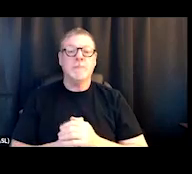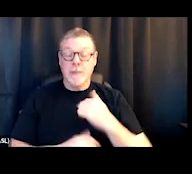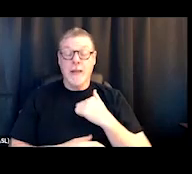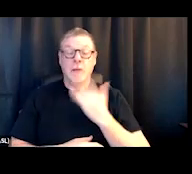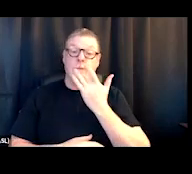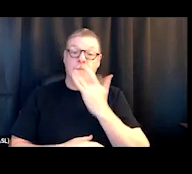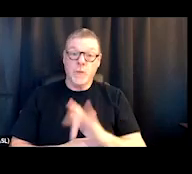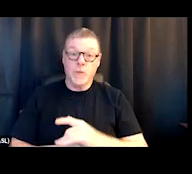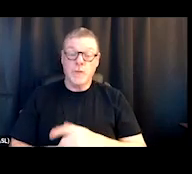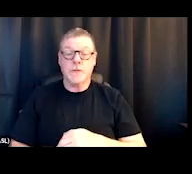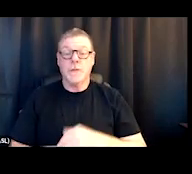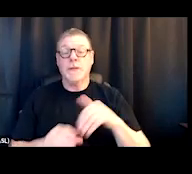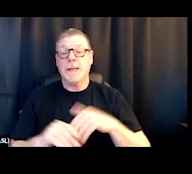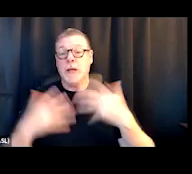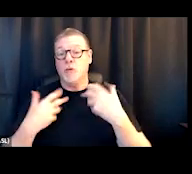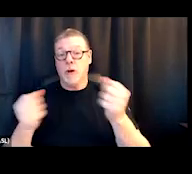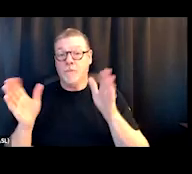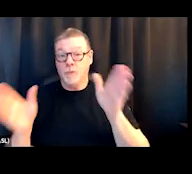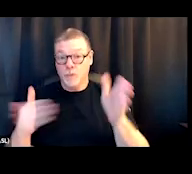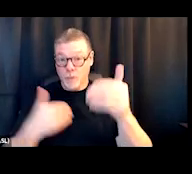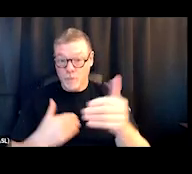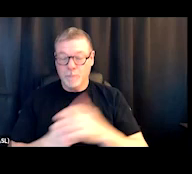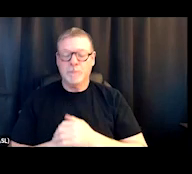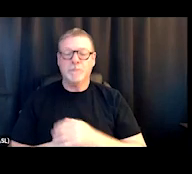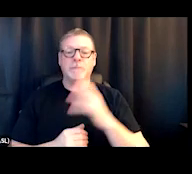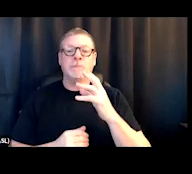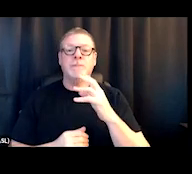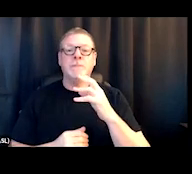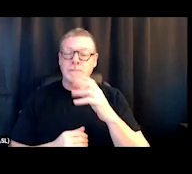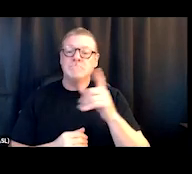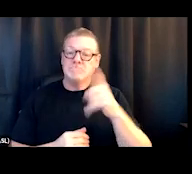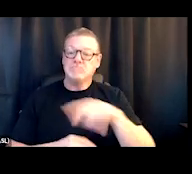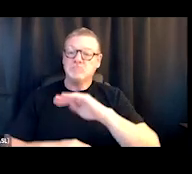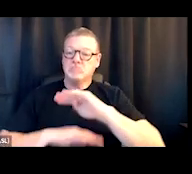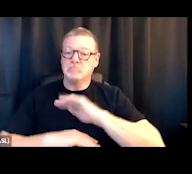the rooms of recovery and some outside services were sufficient for me,